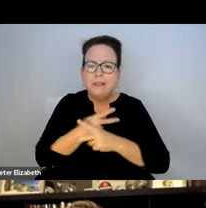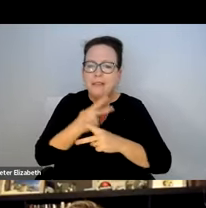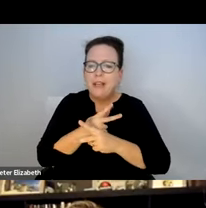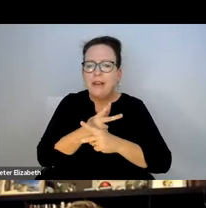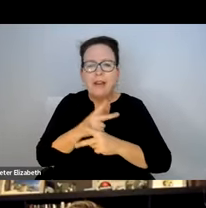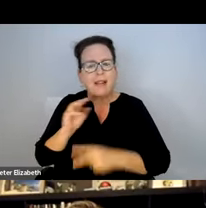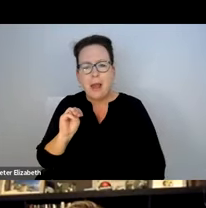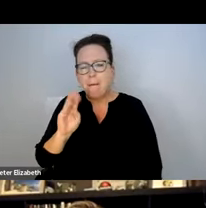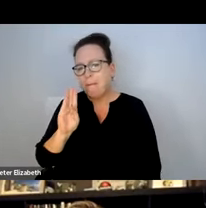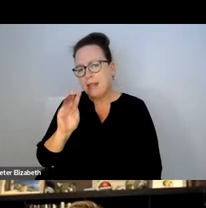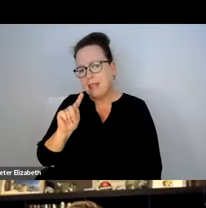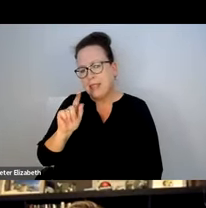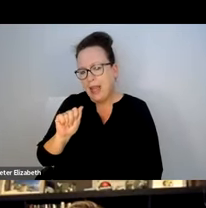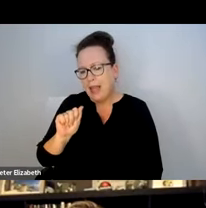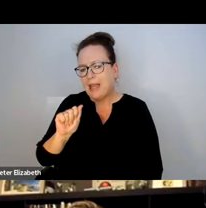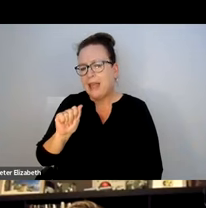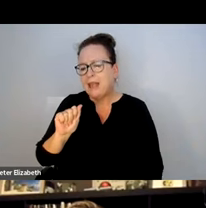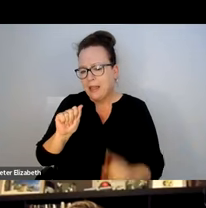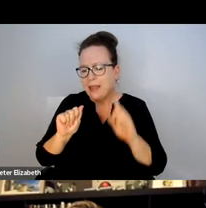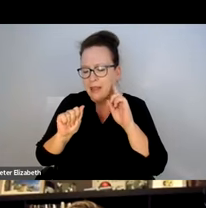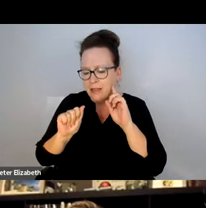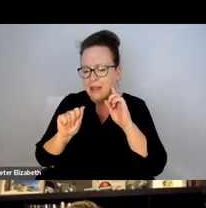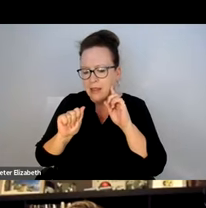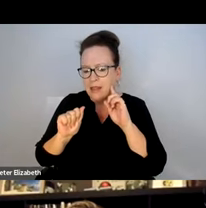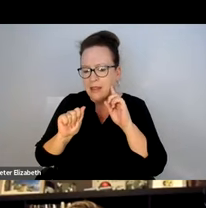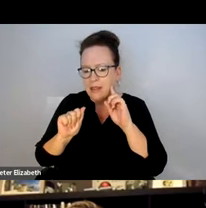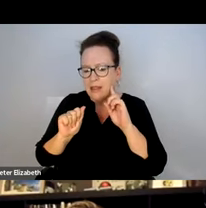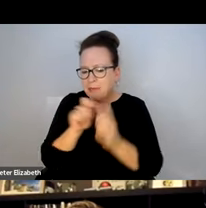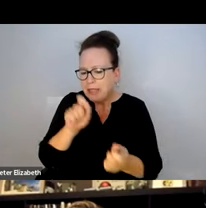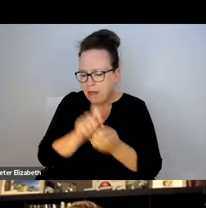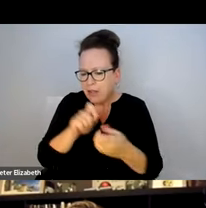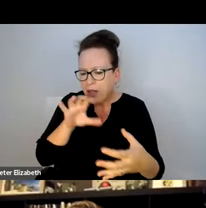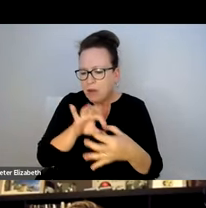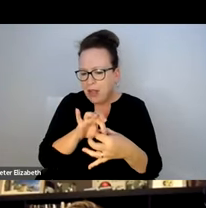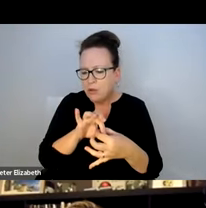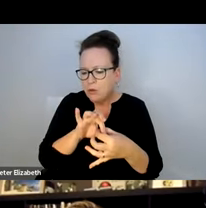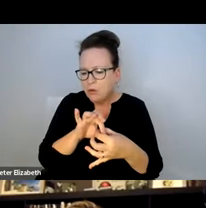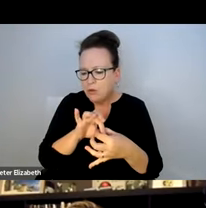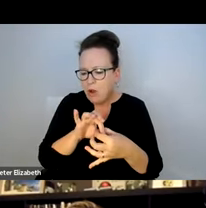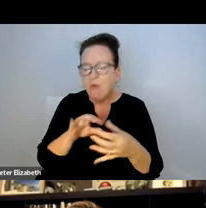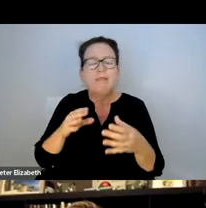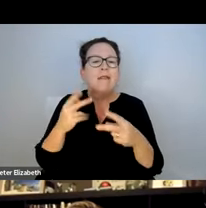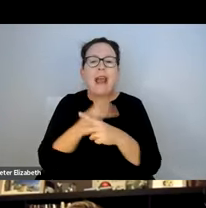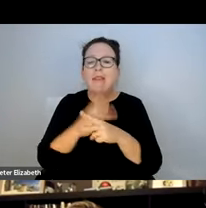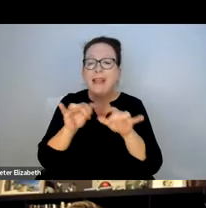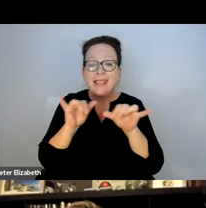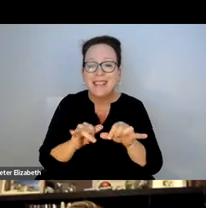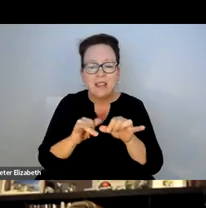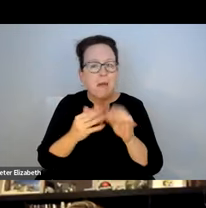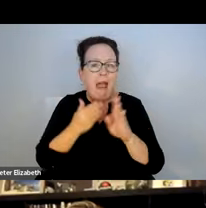FEEDBACK REGARDING THEIR EXPERIENCES WITH NAVIGATING THE MBTA DURING THE WINTER,